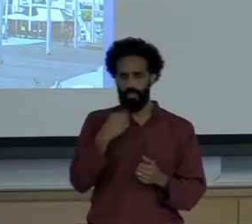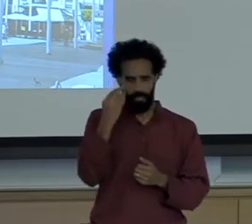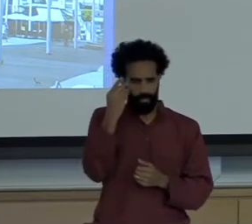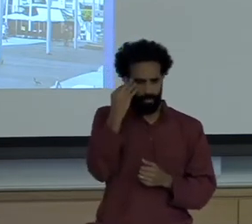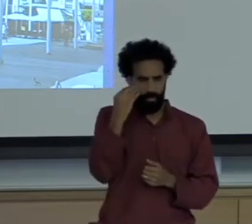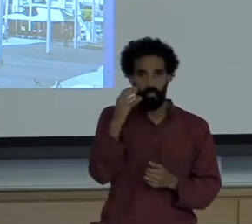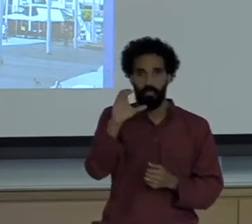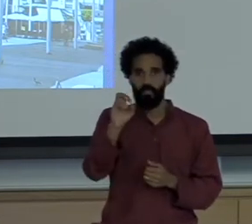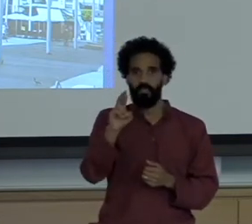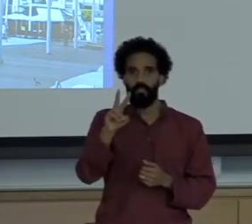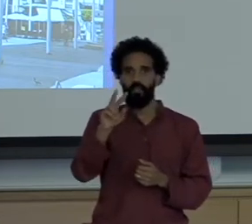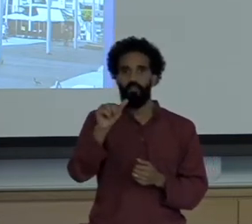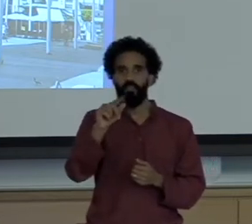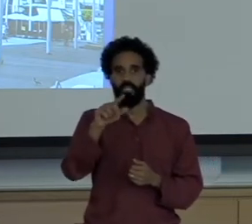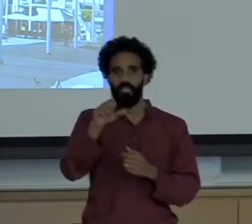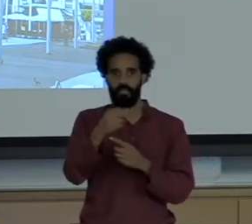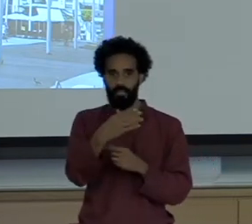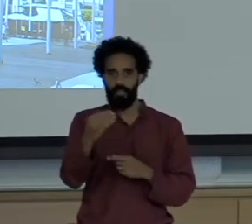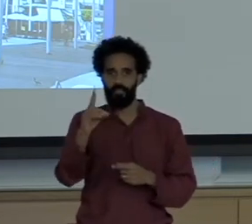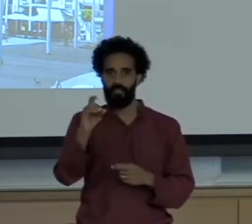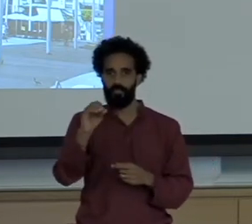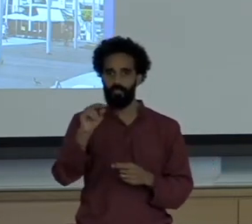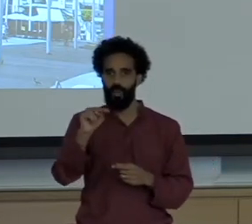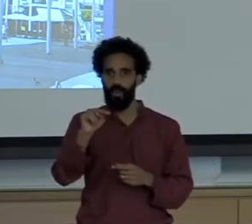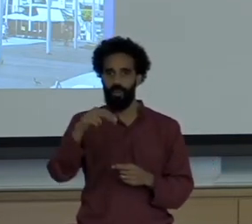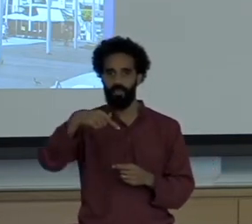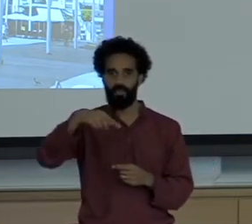because of the Spain trip because of the statue of Cervantes and